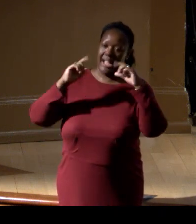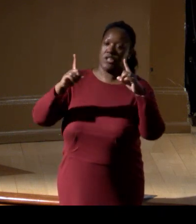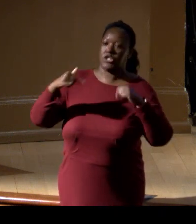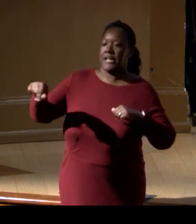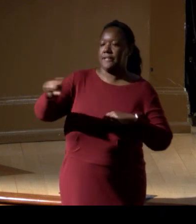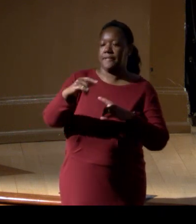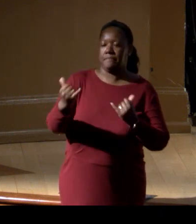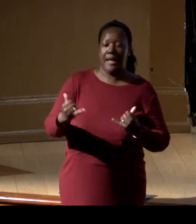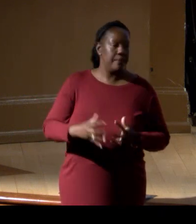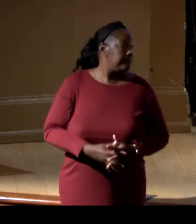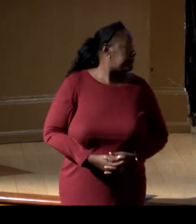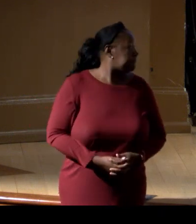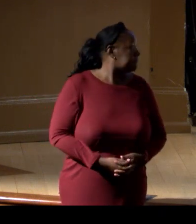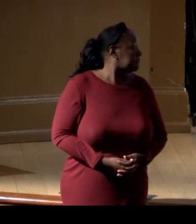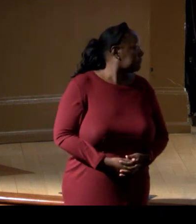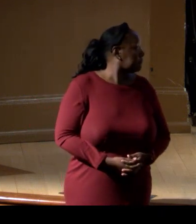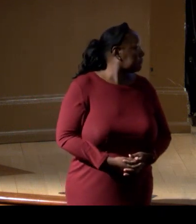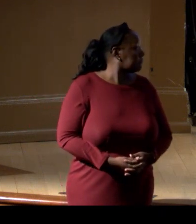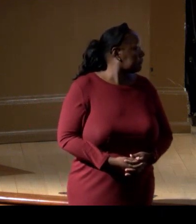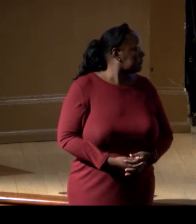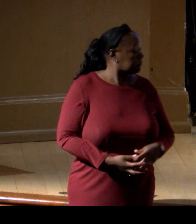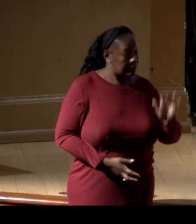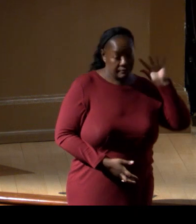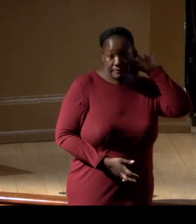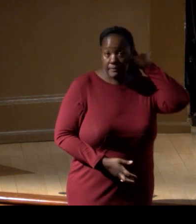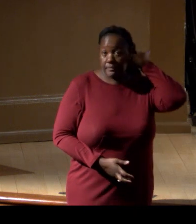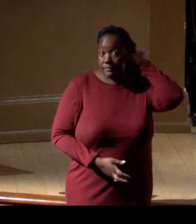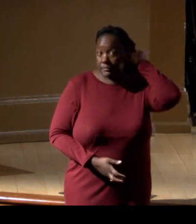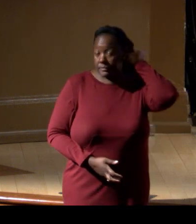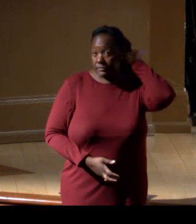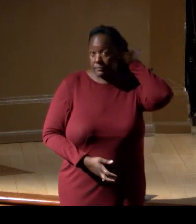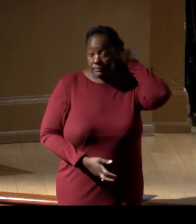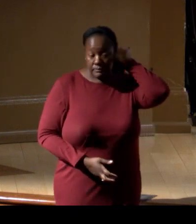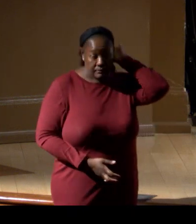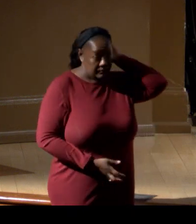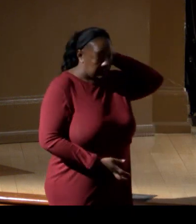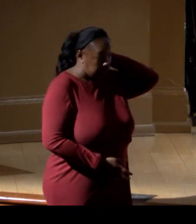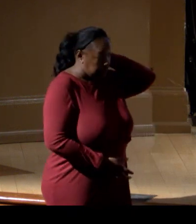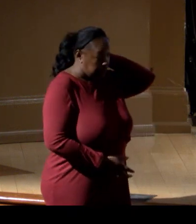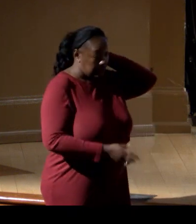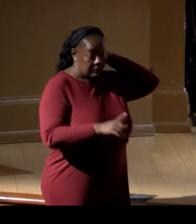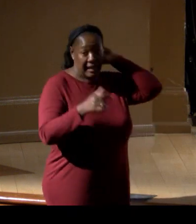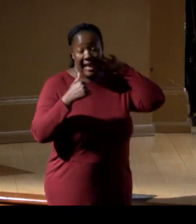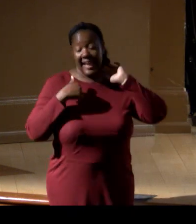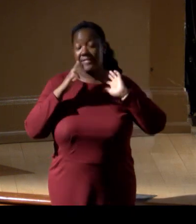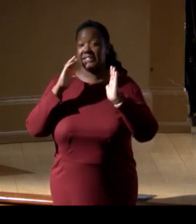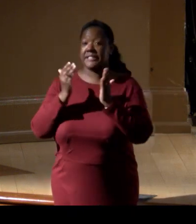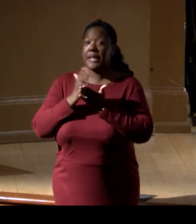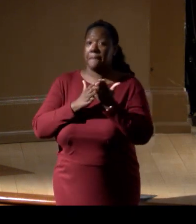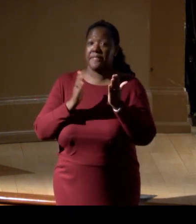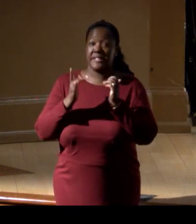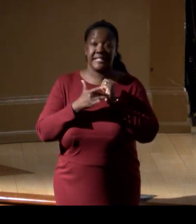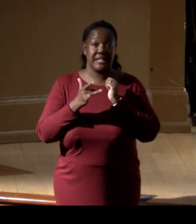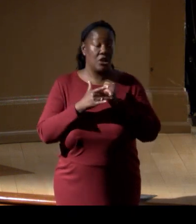Although I will say for the people that sniff out opportunity and new technologies and when a market is forming, we're starting to get inquiries from venture capital